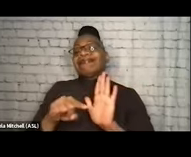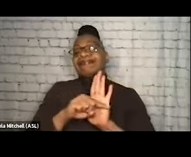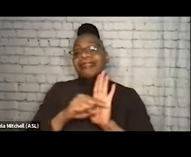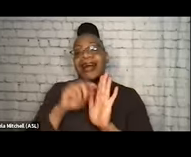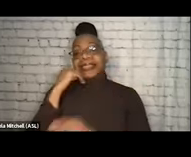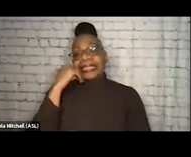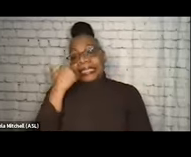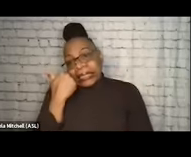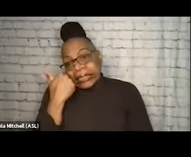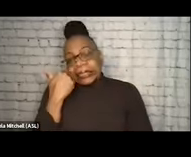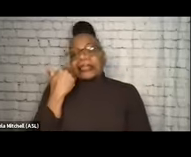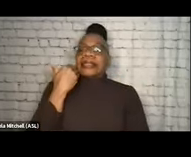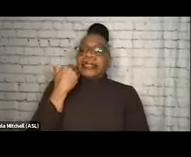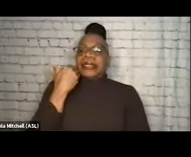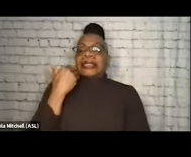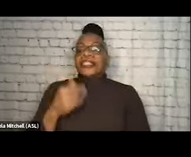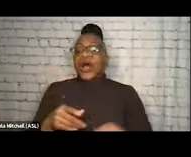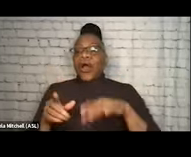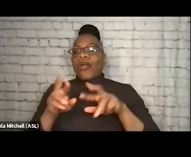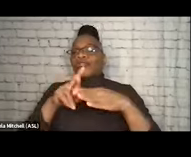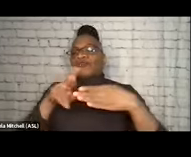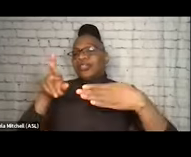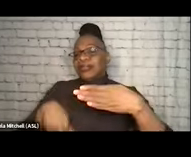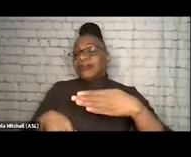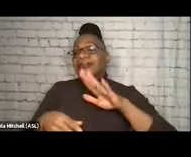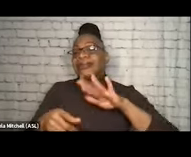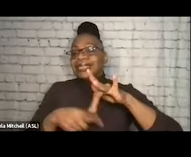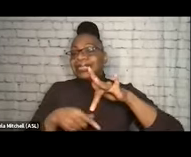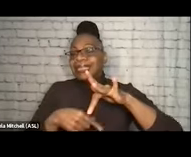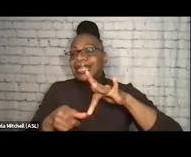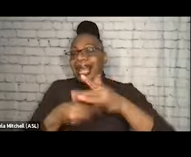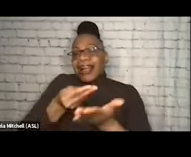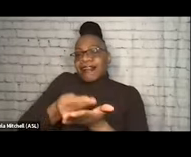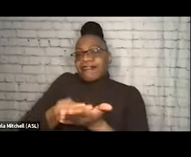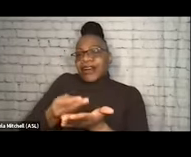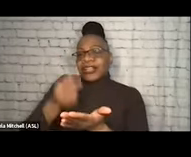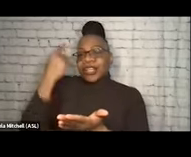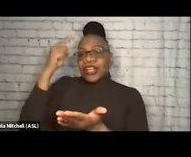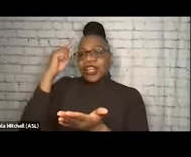It results in a lack of prioritization of funding for comprehensive and culturally responsive